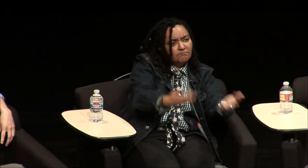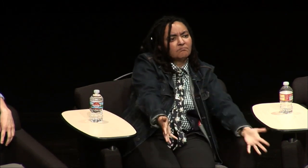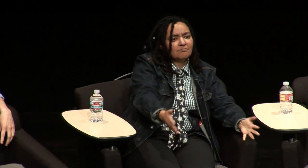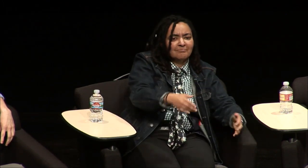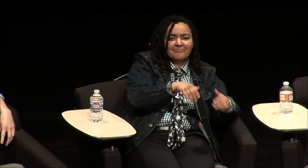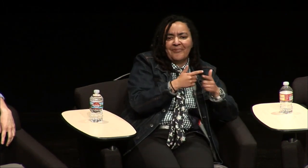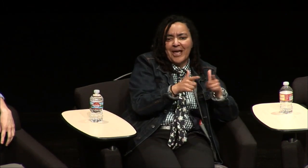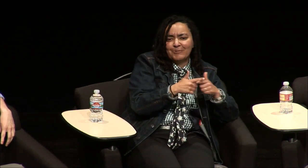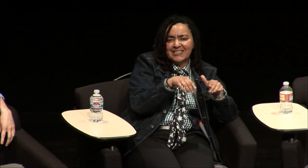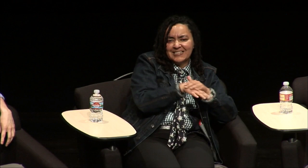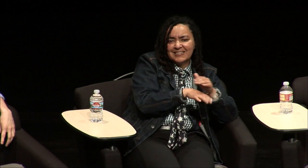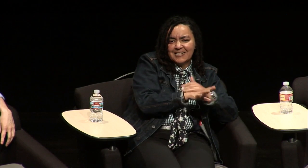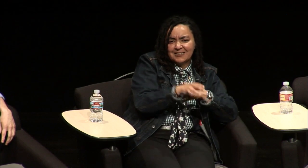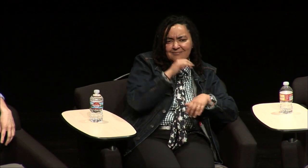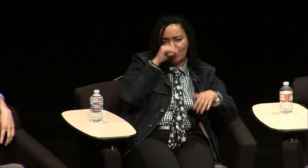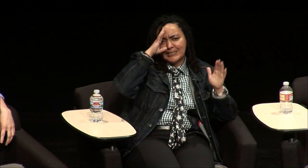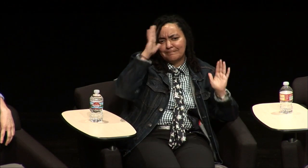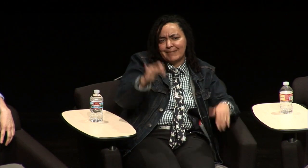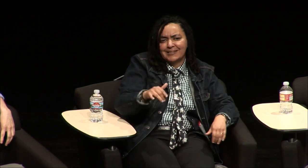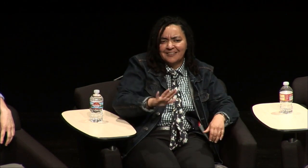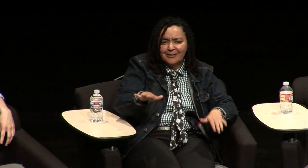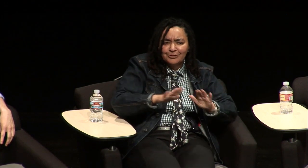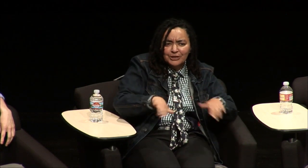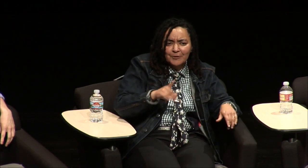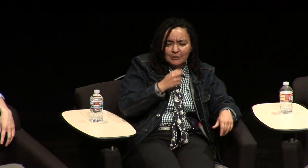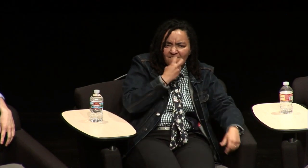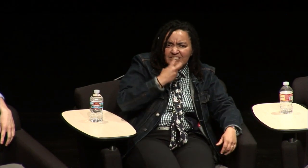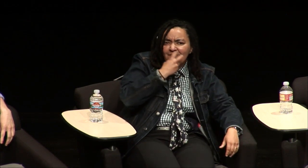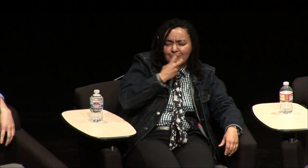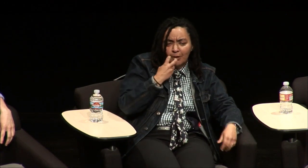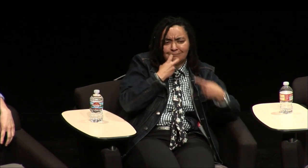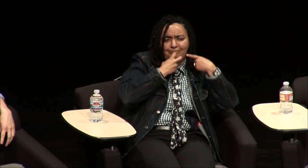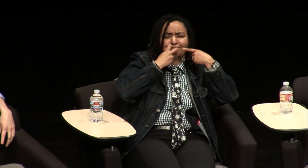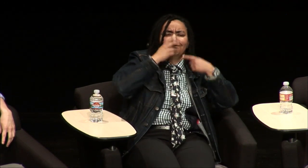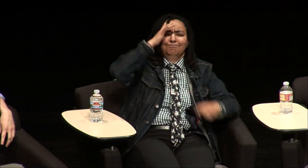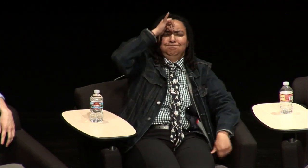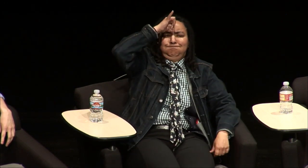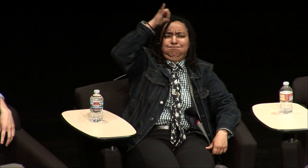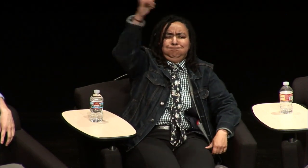able to really provide that language access to not expect their children to